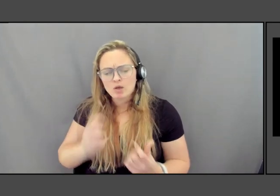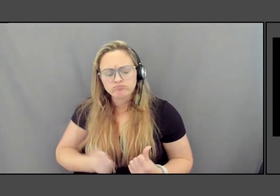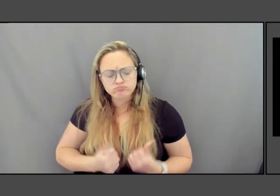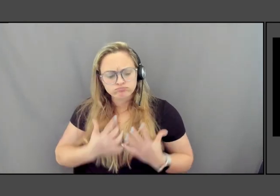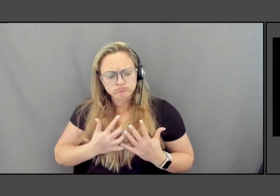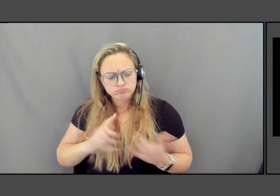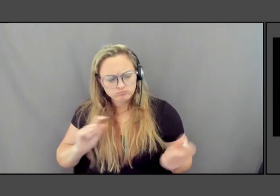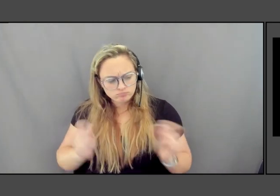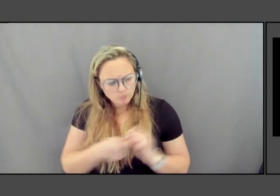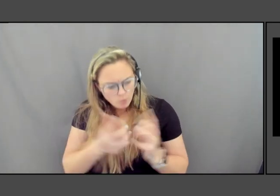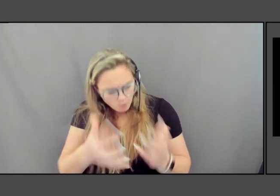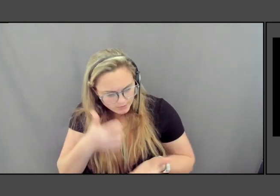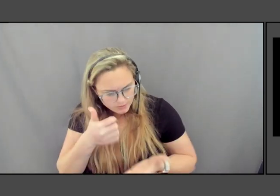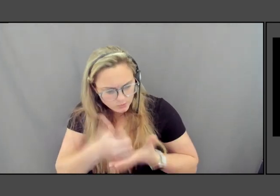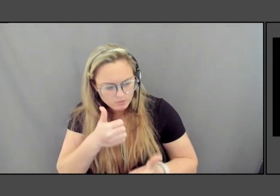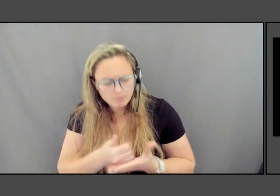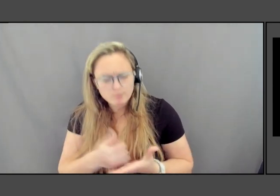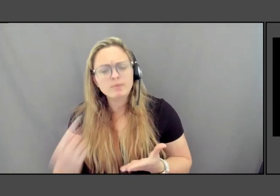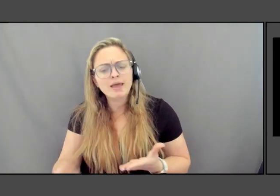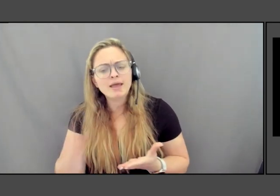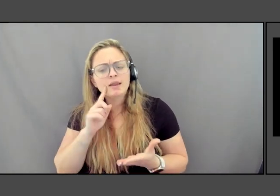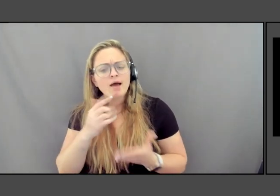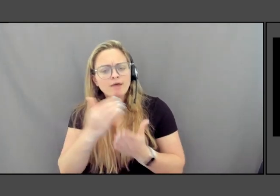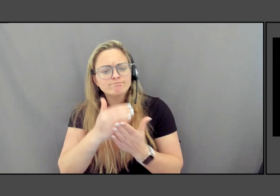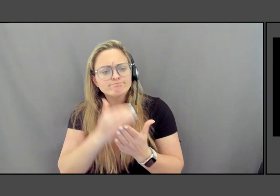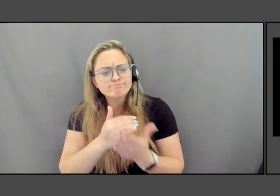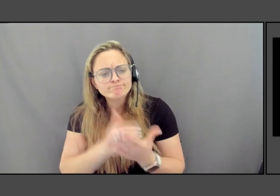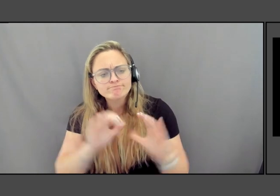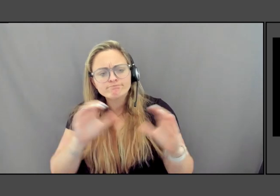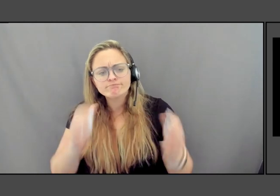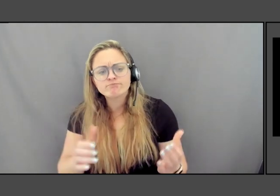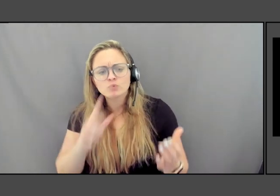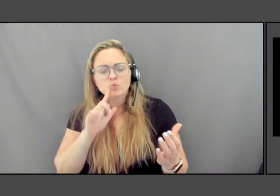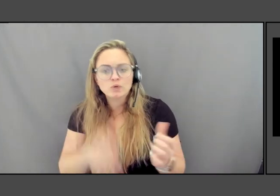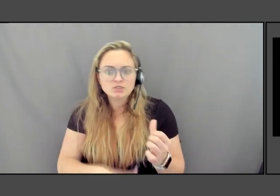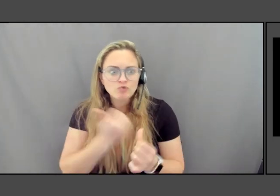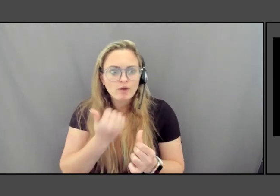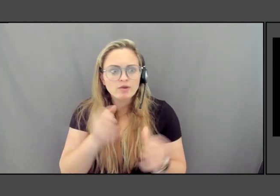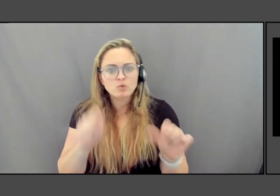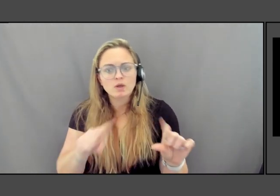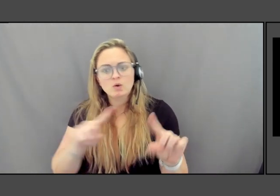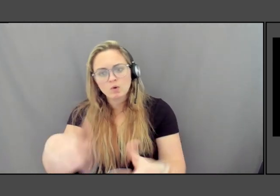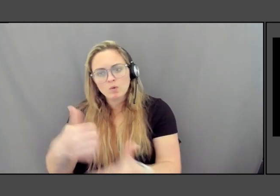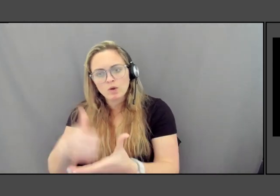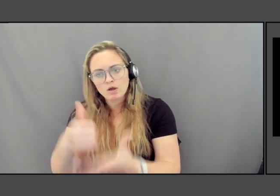And I always list groups along with what is threatened so you can go help out those groups in what they're doing.